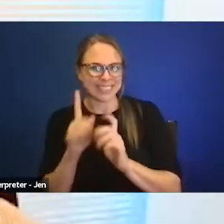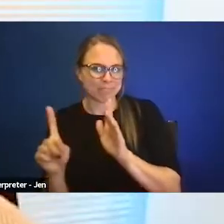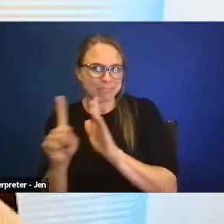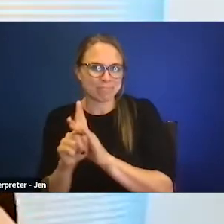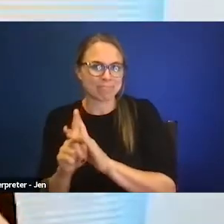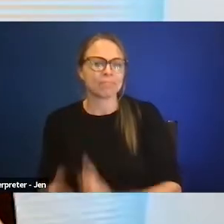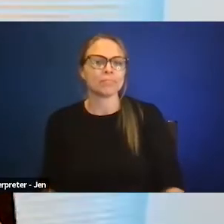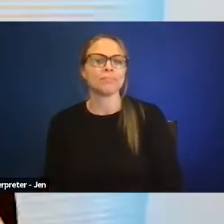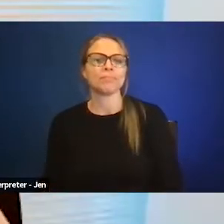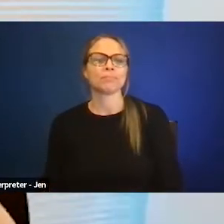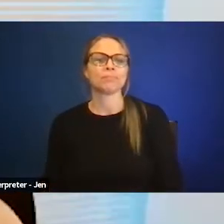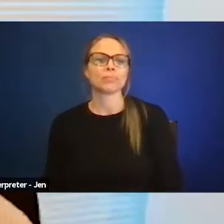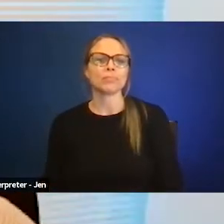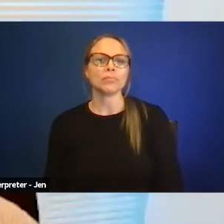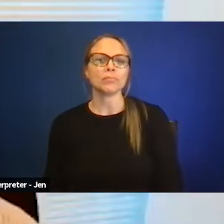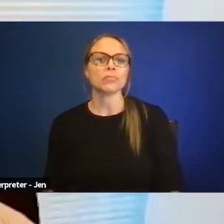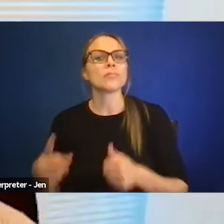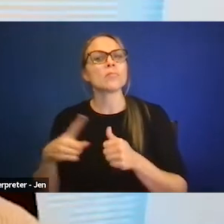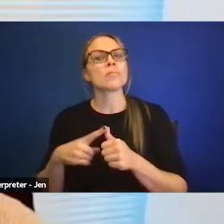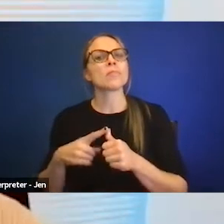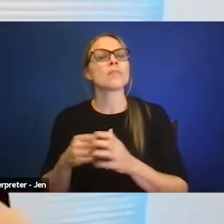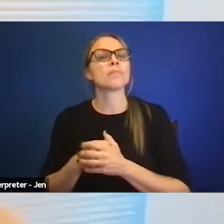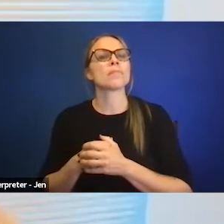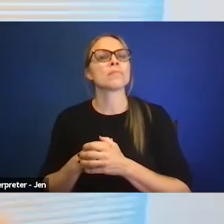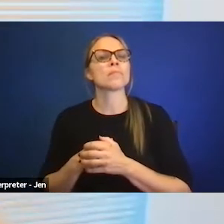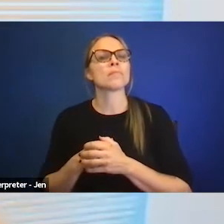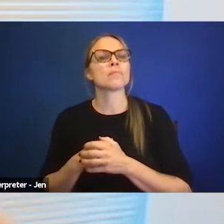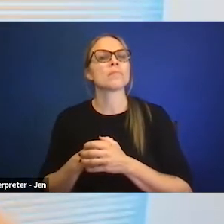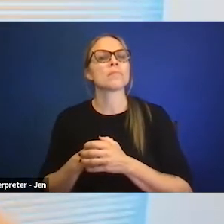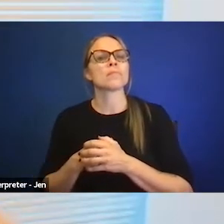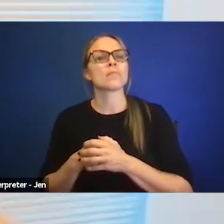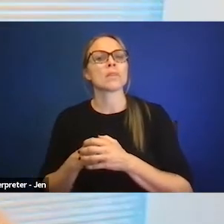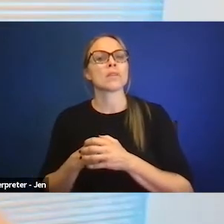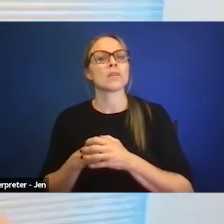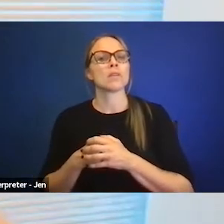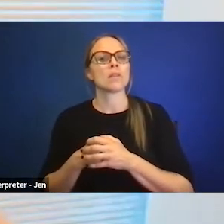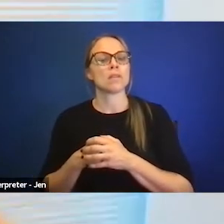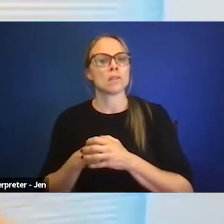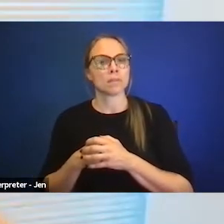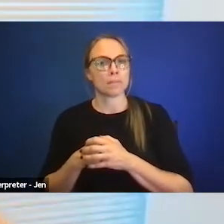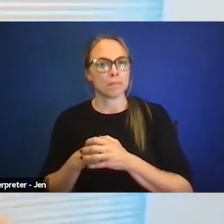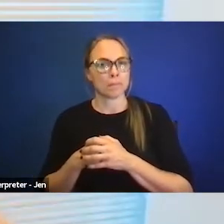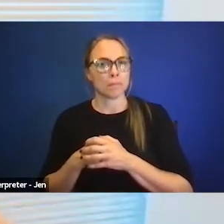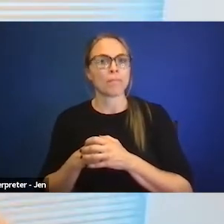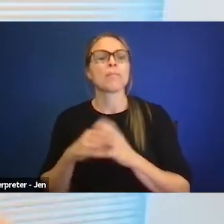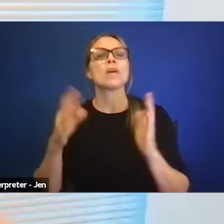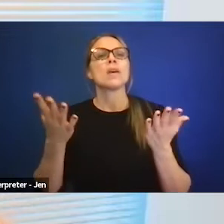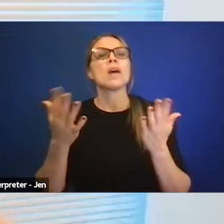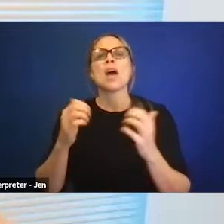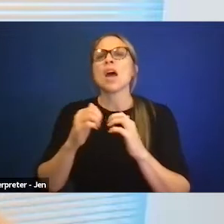and one of them is how have you seen the understanding of disability as including invisible disabilities